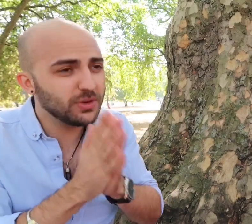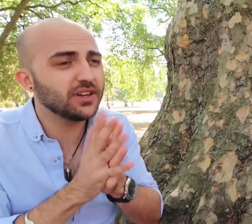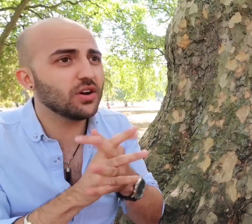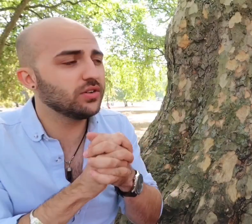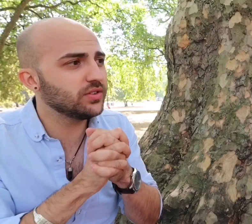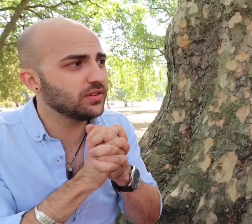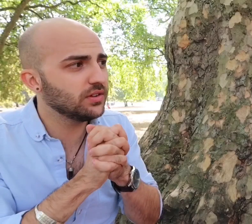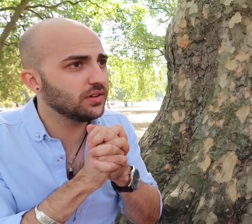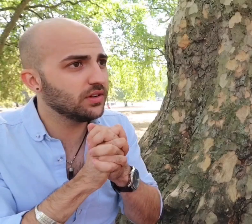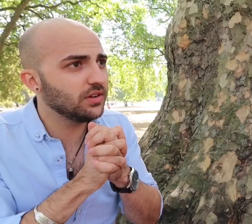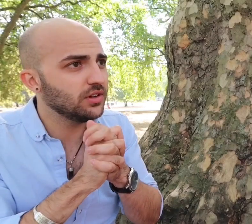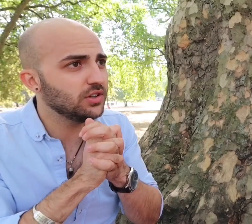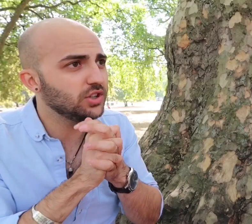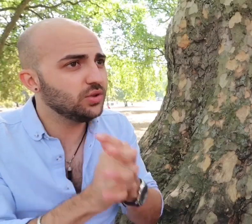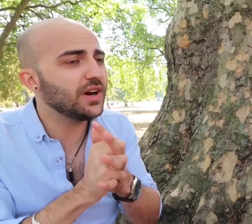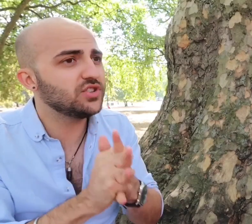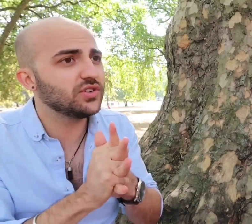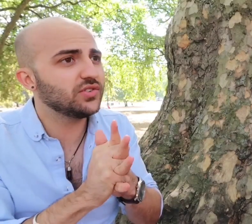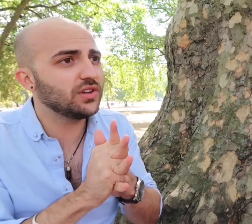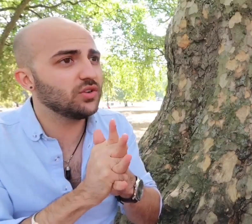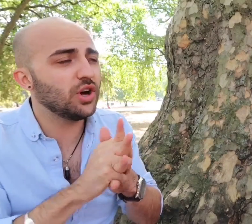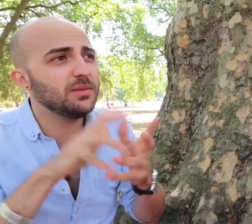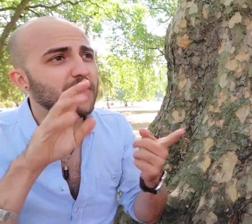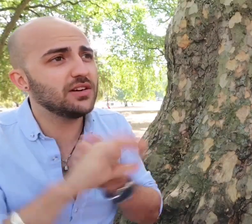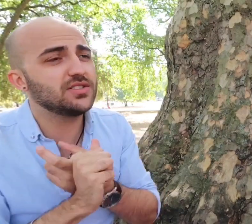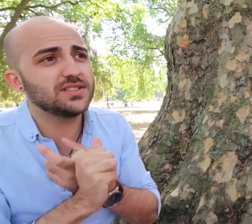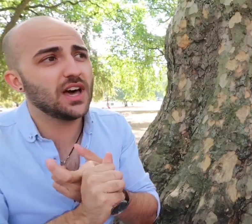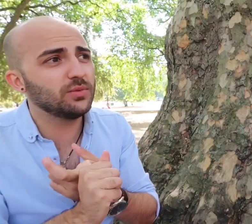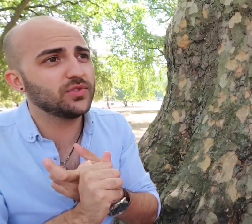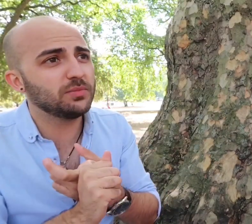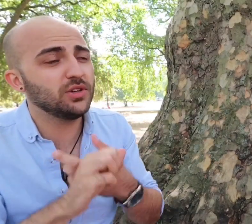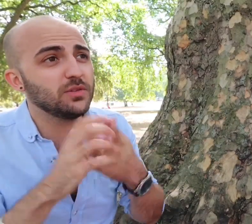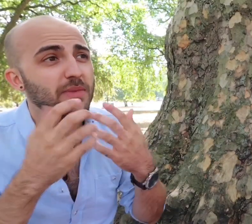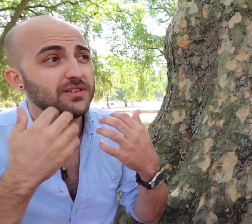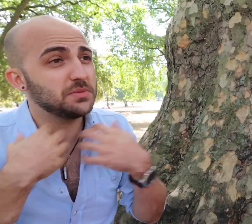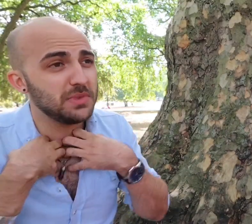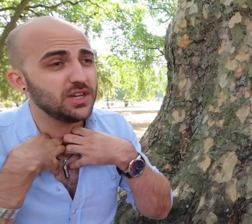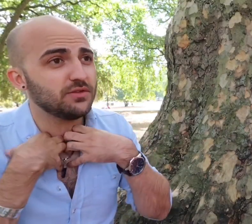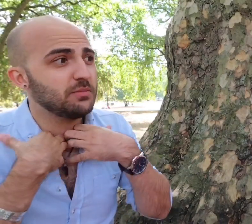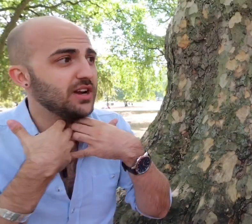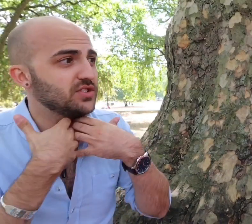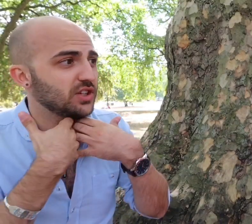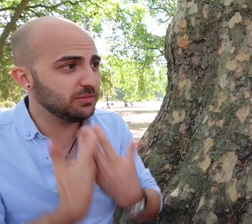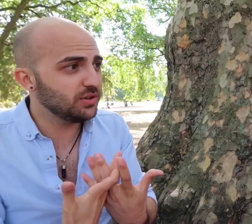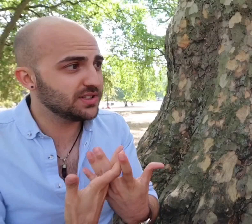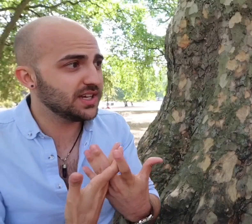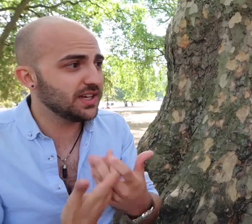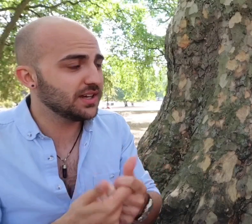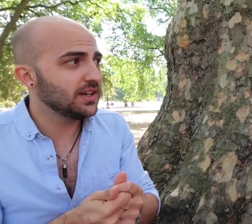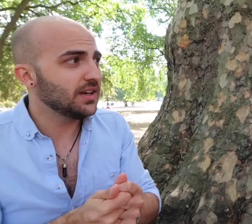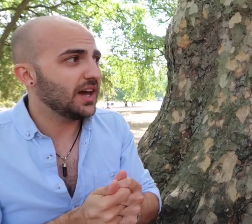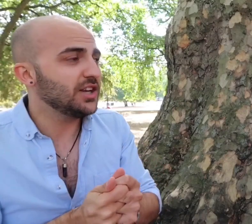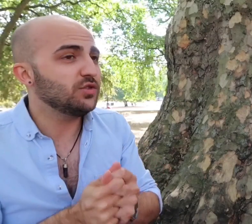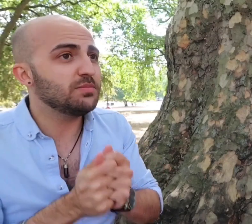god you have just not only embarrassed yourselves but you've embarrassed me you've embarrassed the community and you've